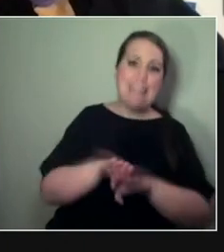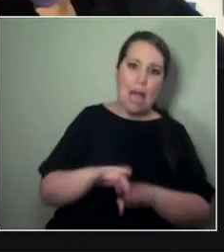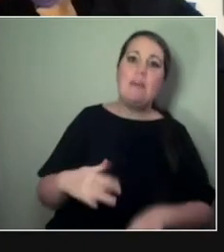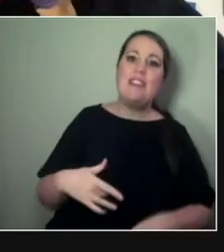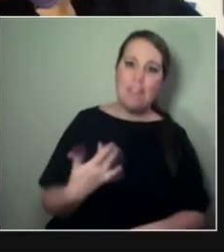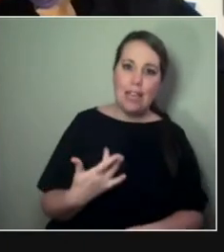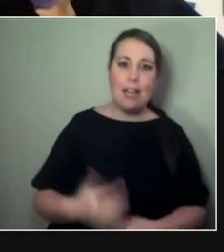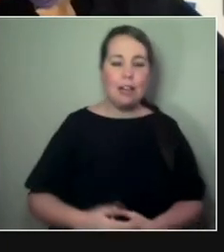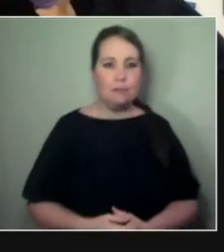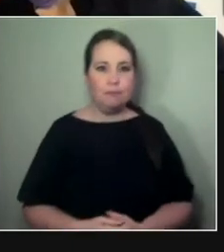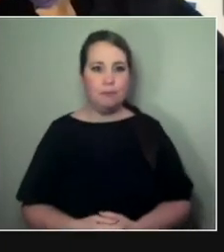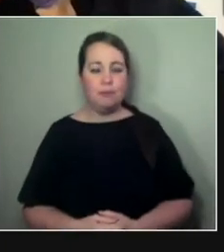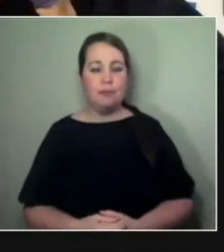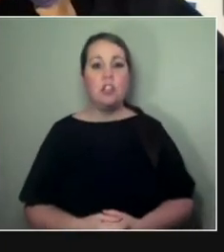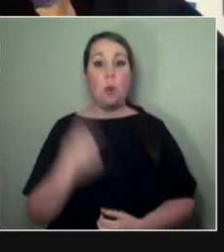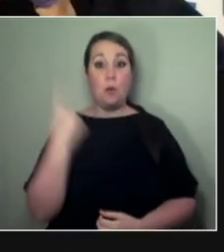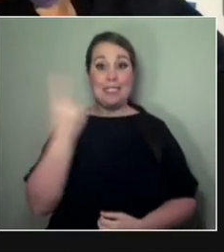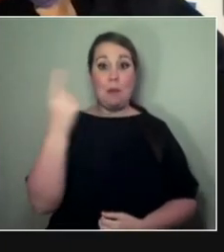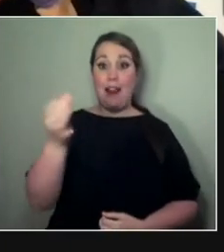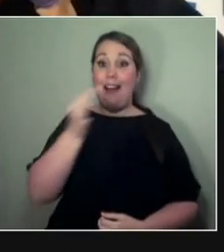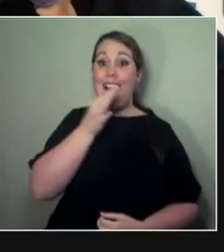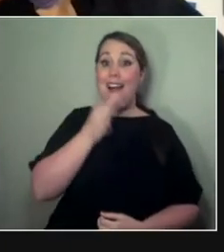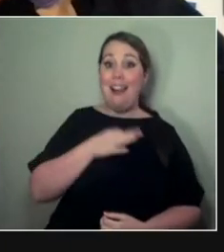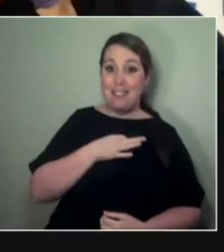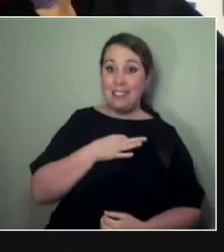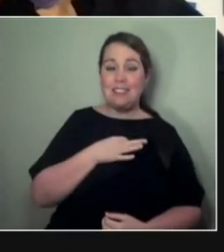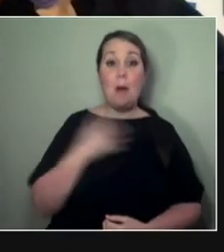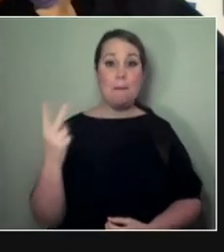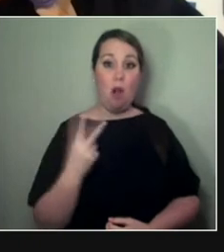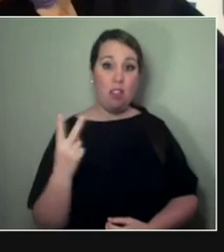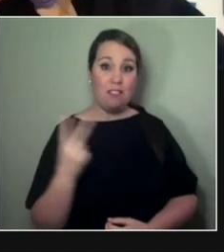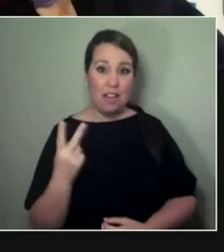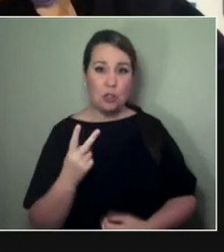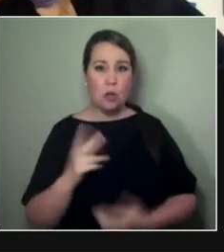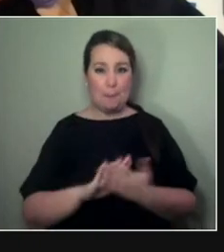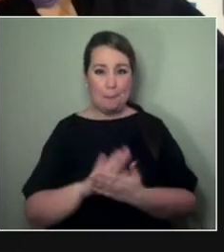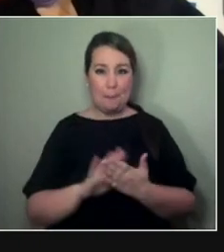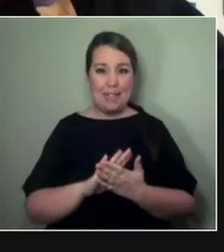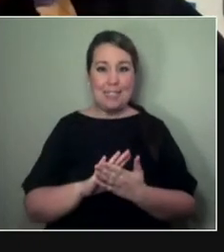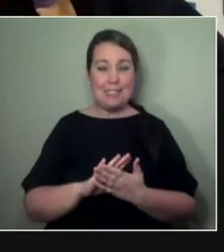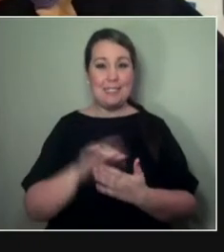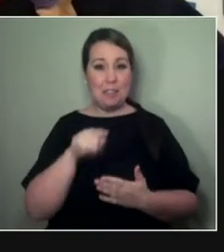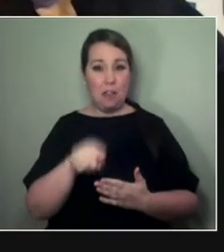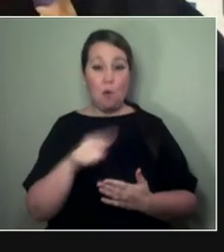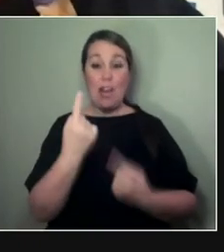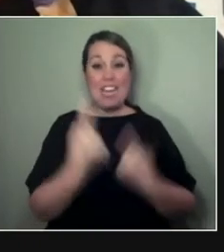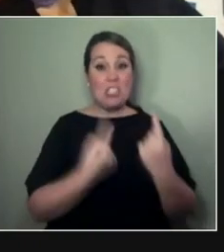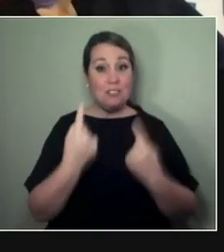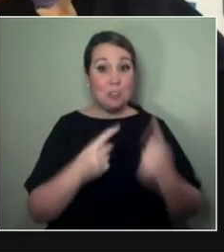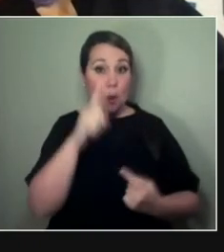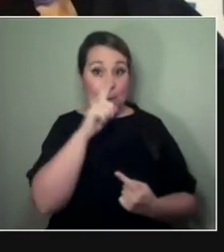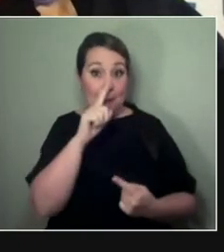Is this an opportunity for us to rethink what success looks like for individual artists, in terms of their own practice,